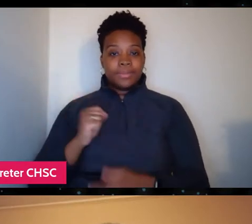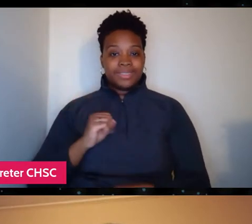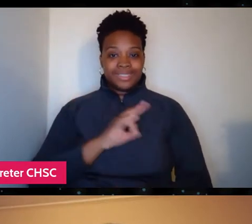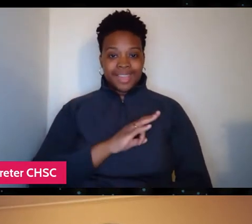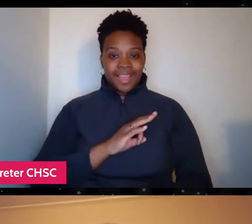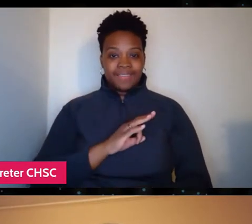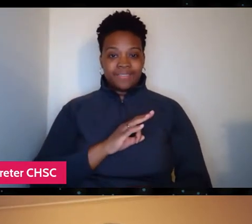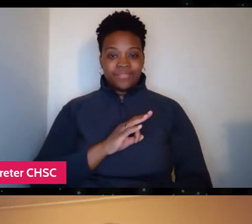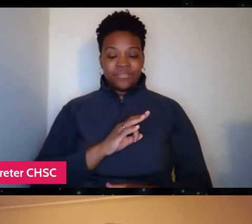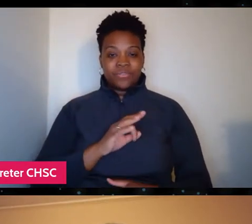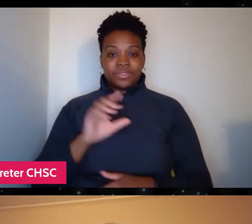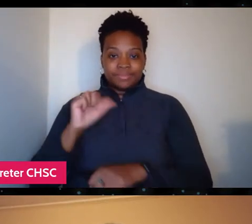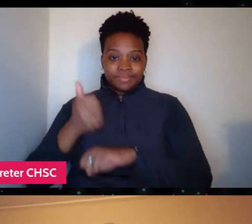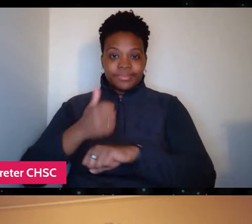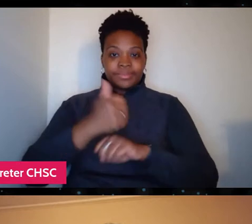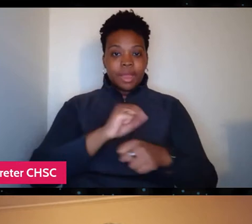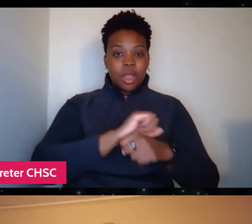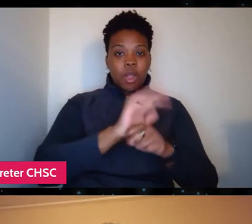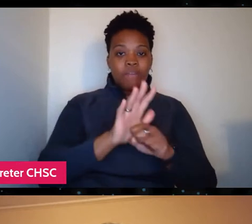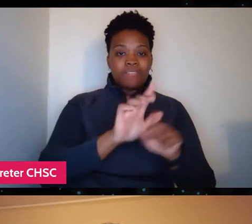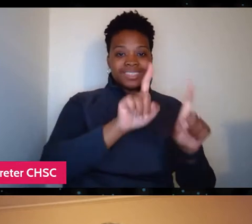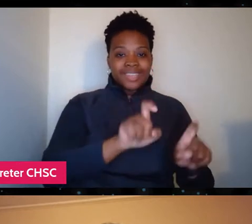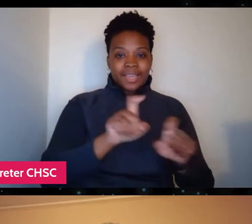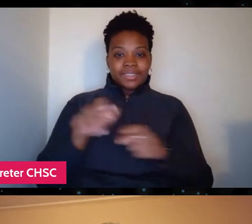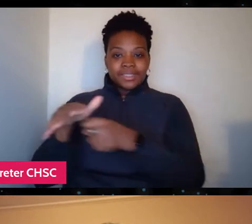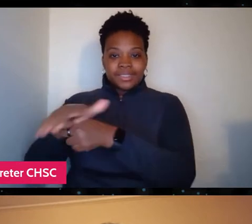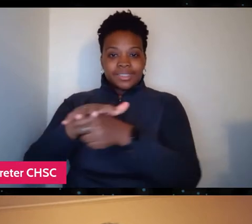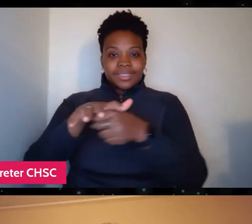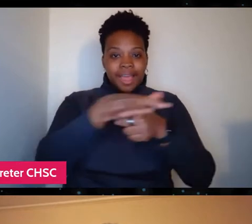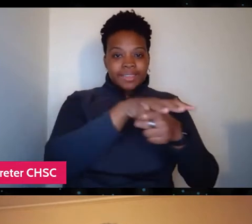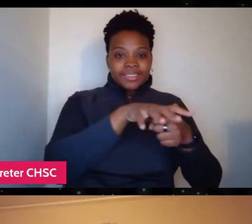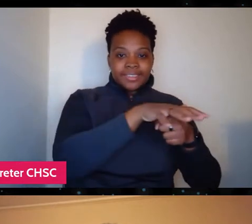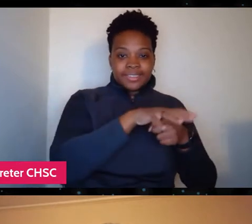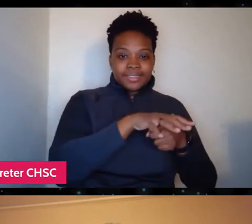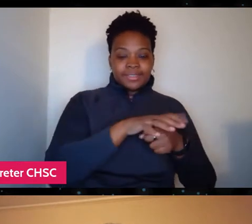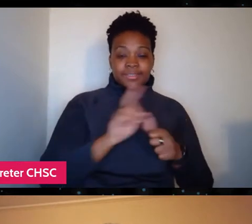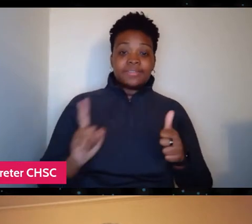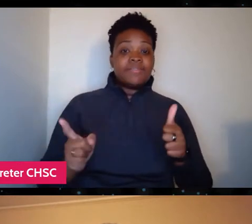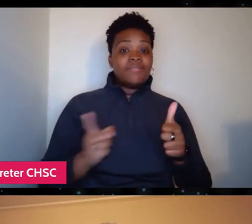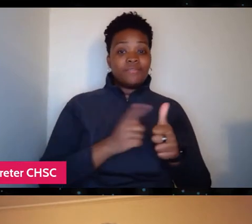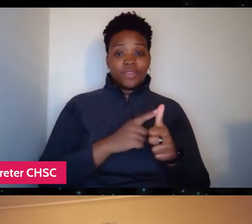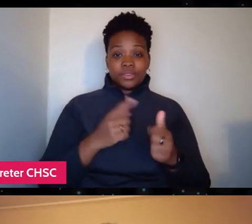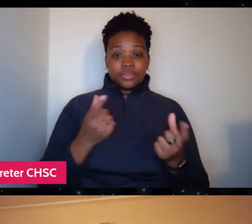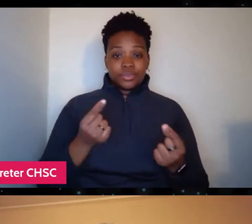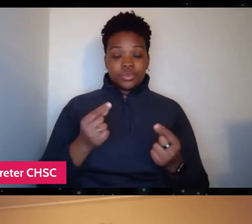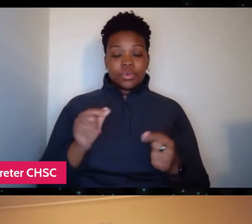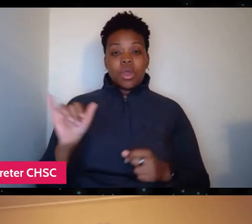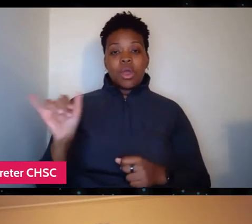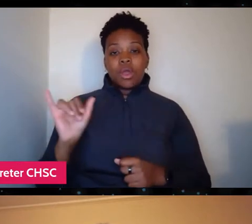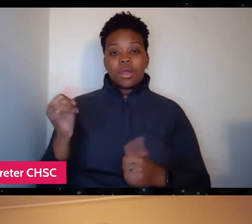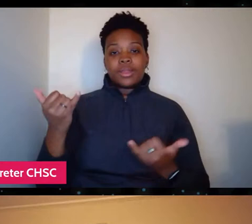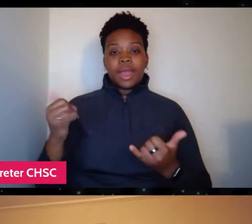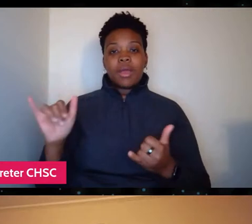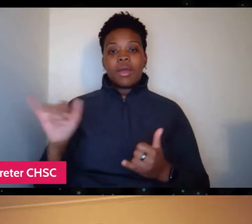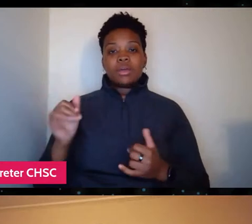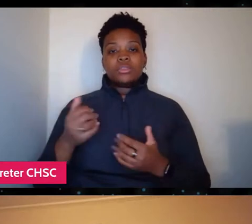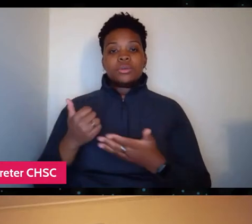all over the country during the height of the pandemic, that's the first thing that they did and now they're also helping to distribute vaccines.